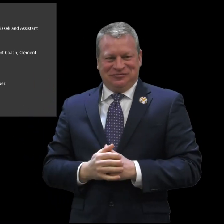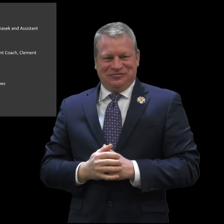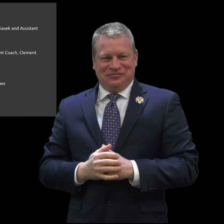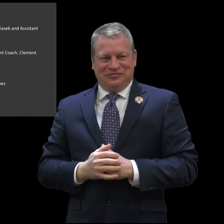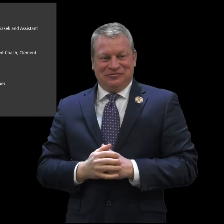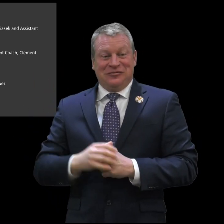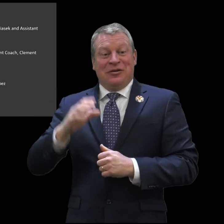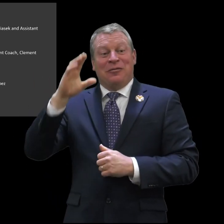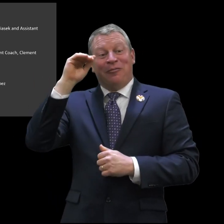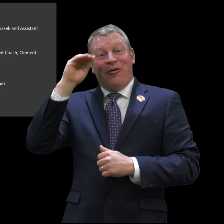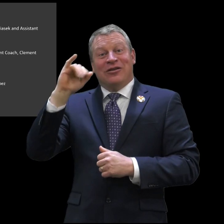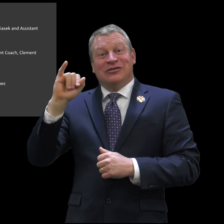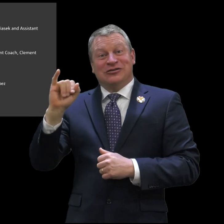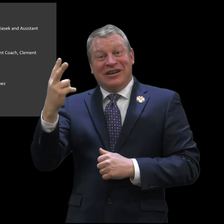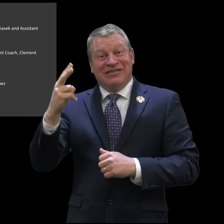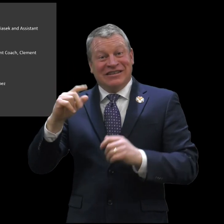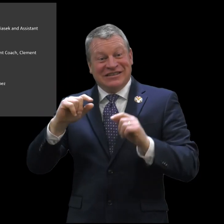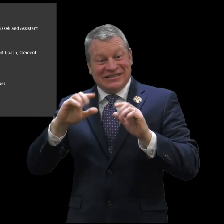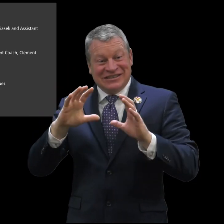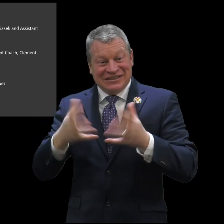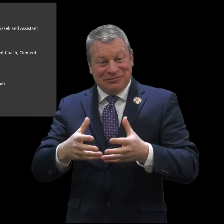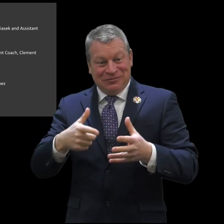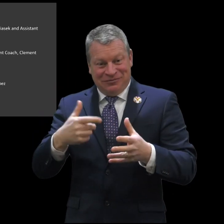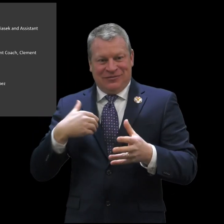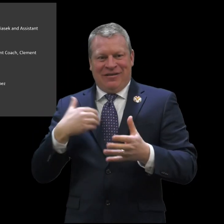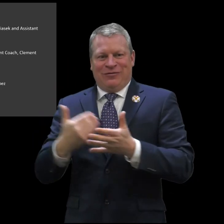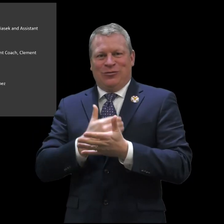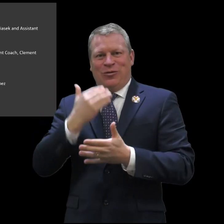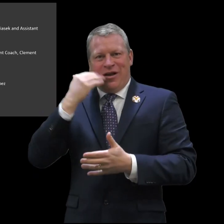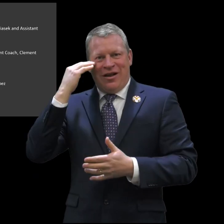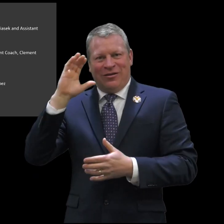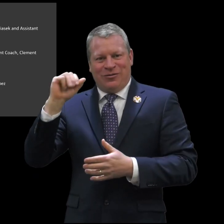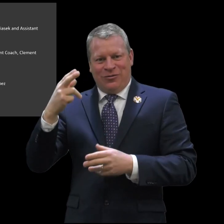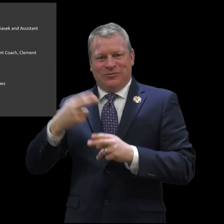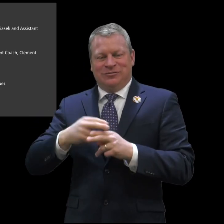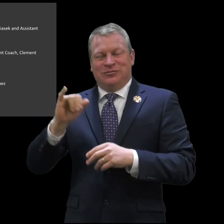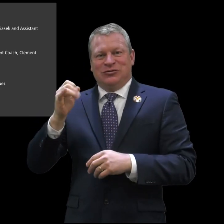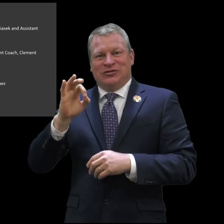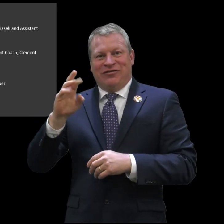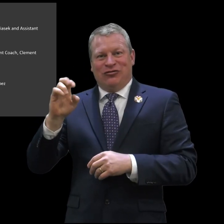all those boys. For the boys JV basketball team they have a new head